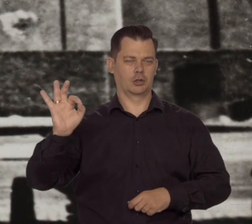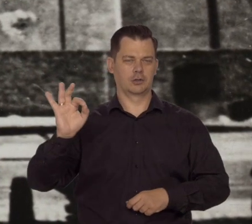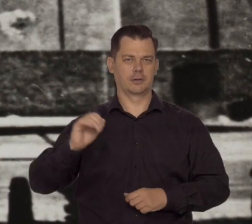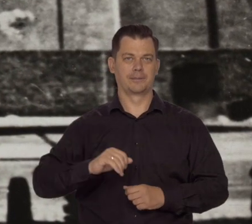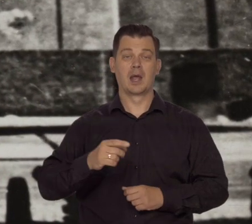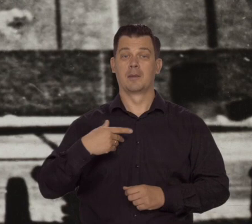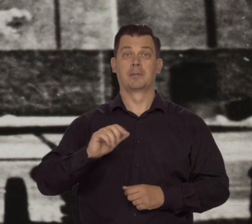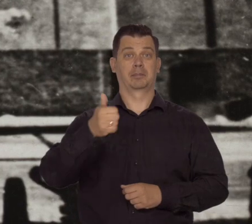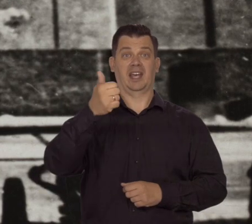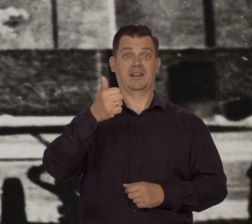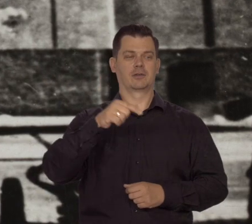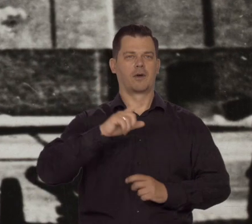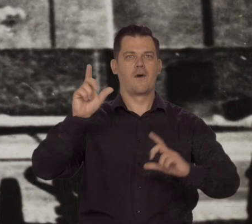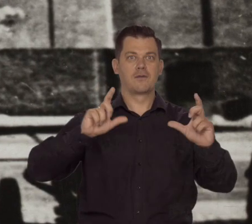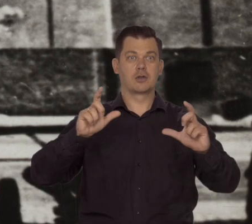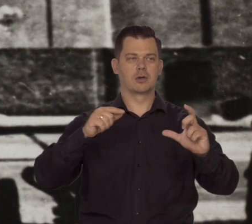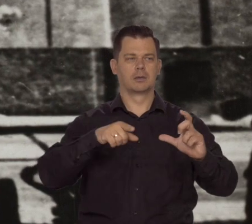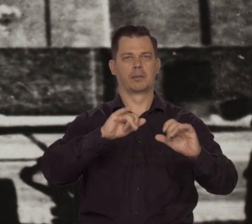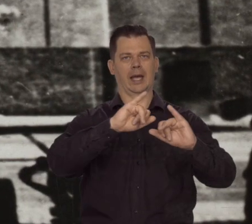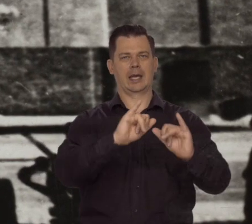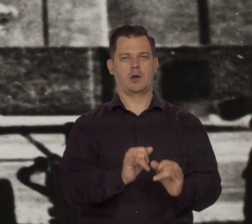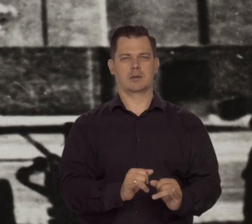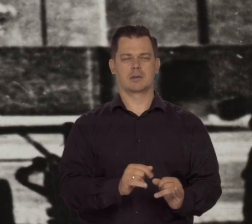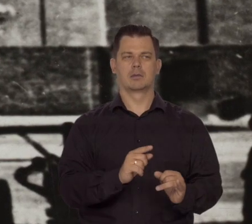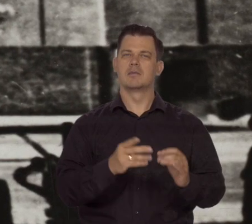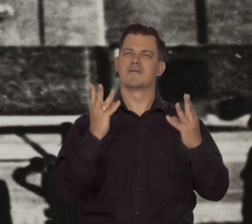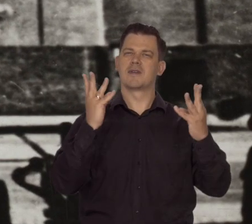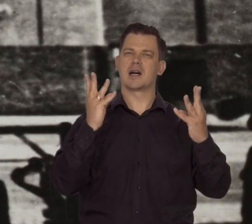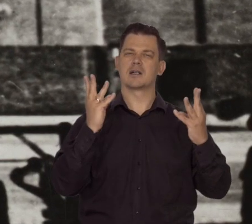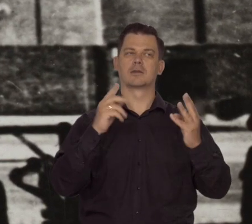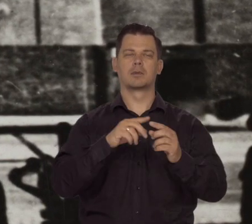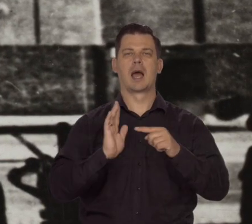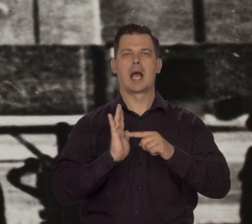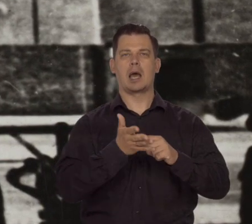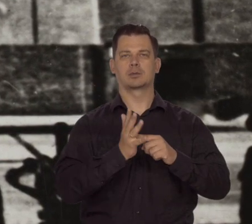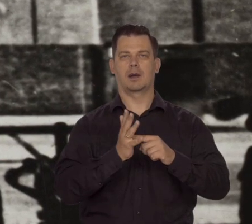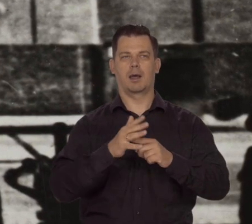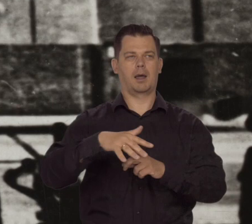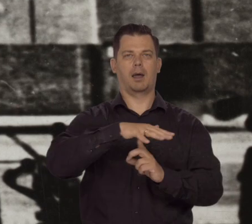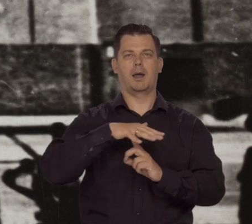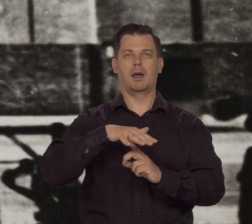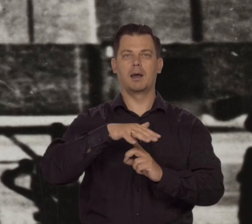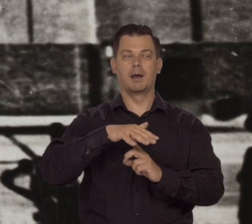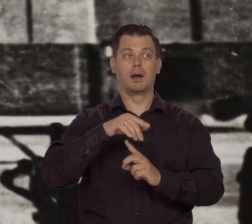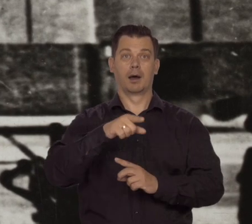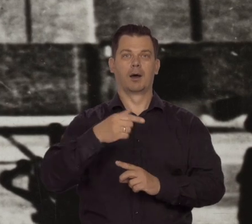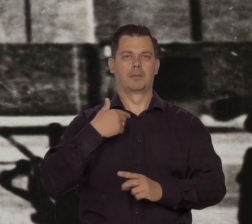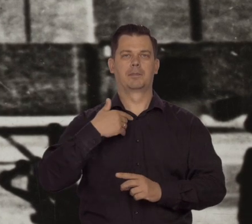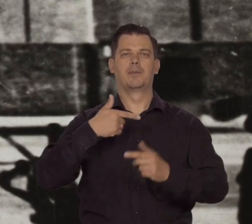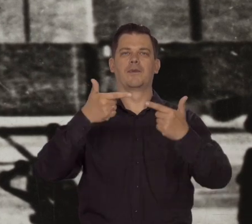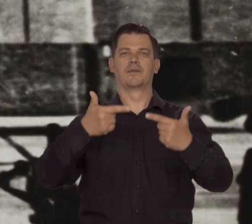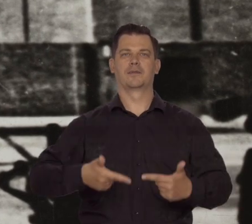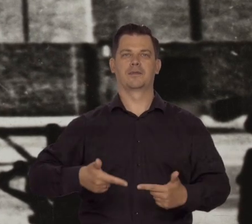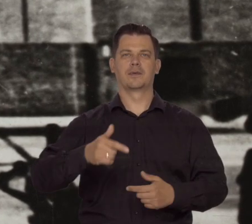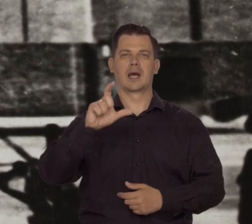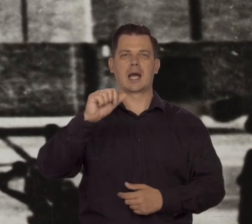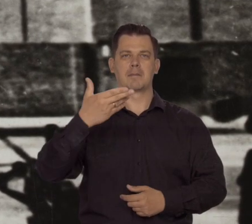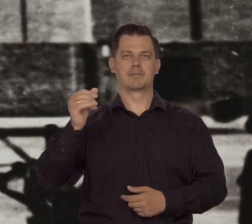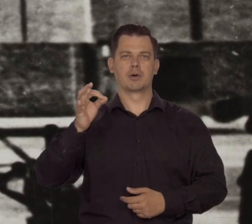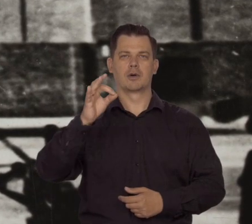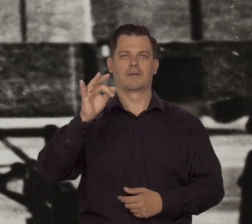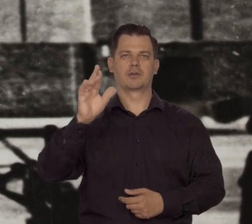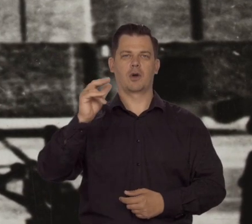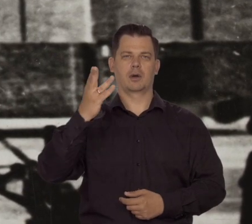In the foreground of this photo is the iconic and significant carousel immortalized in Czesław Miłosz's poem "Campo di Fiori".